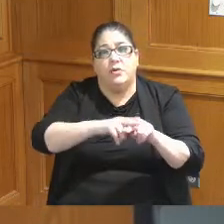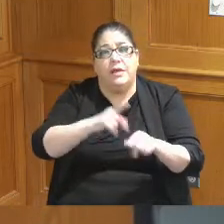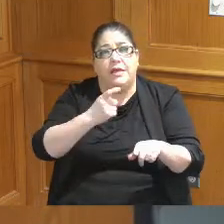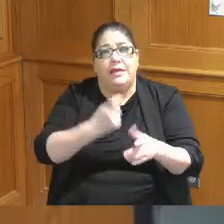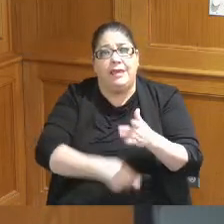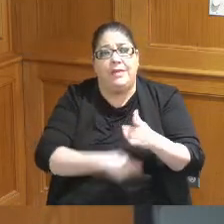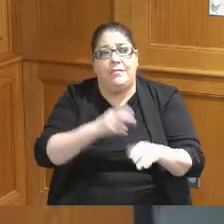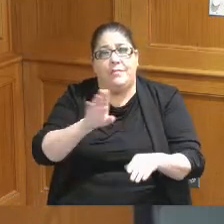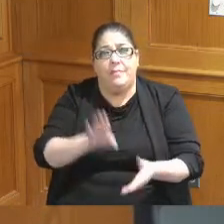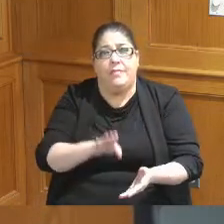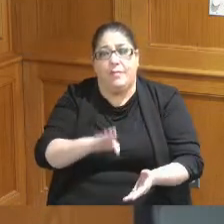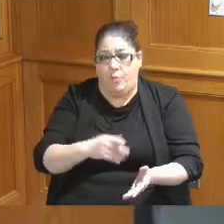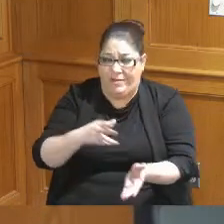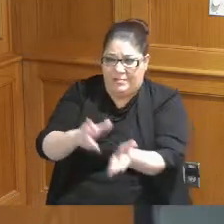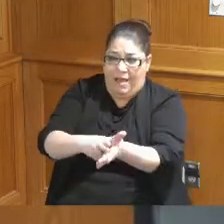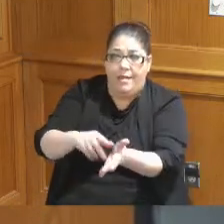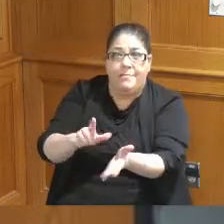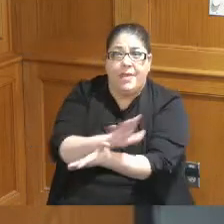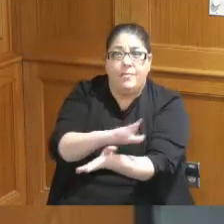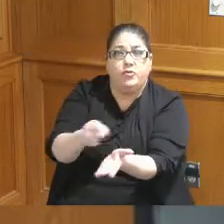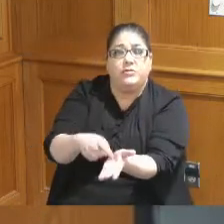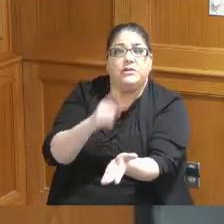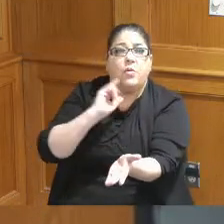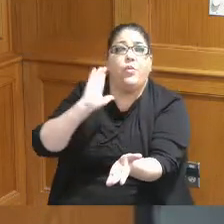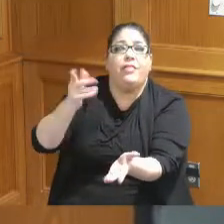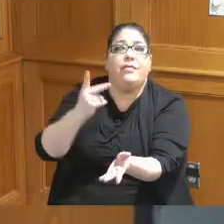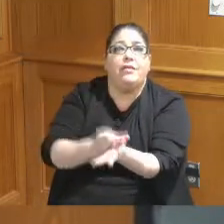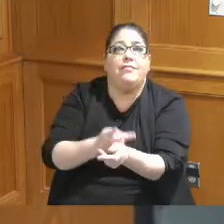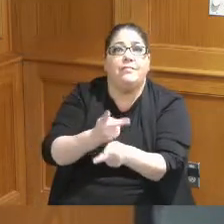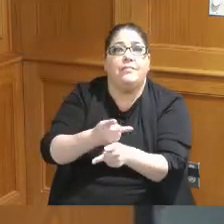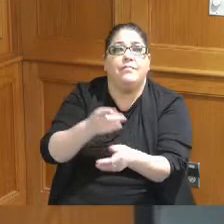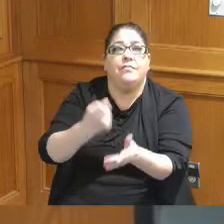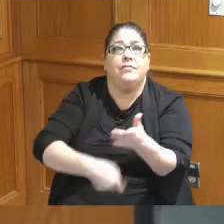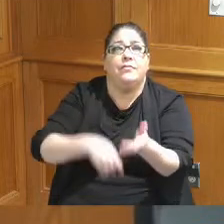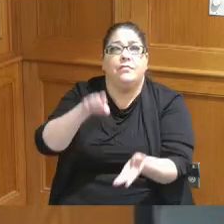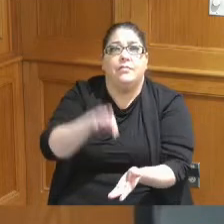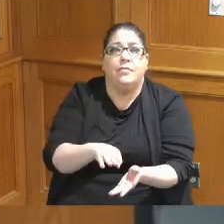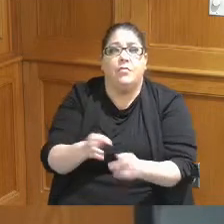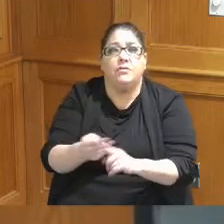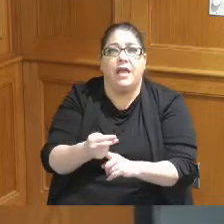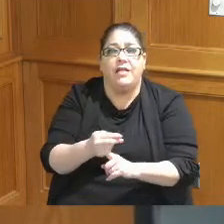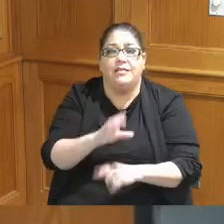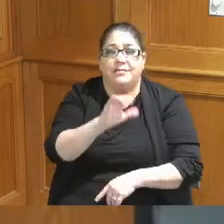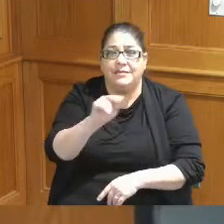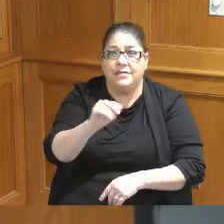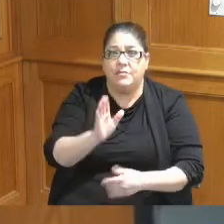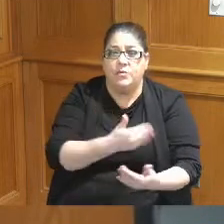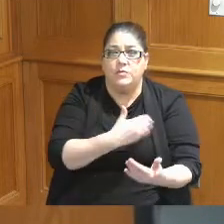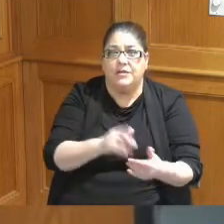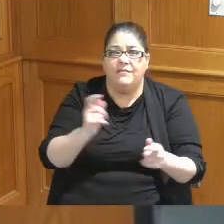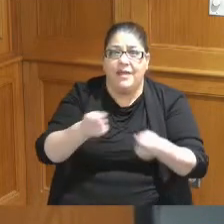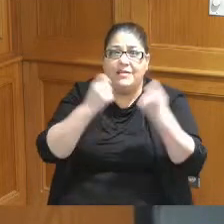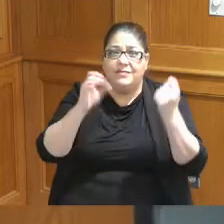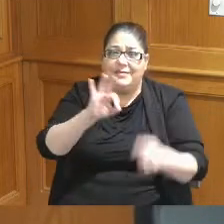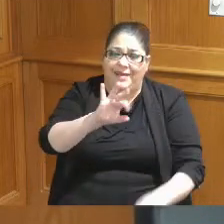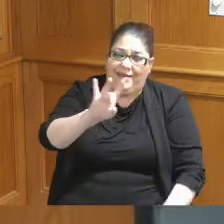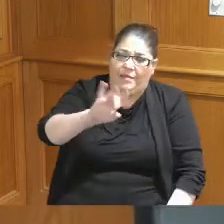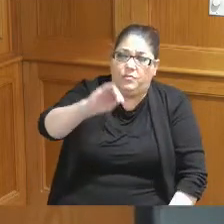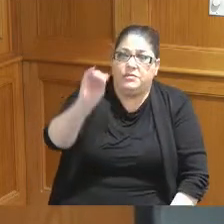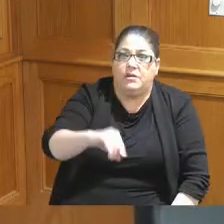us we signed on it is during the Cincinnati Music Festival where the people are 98 black that come